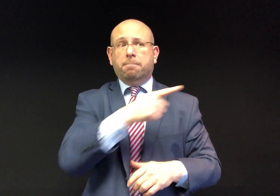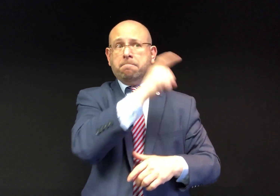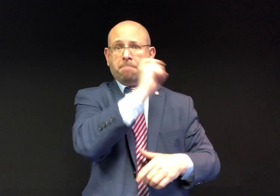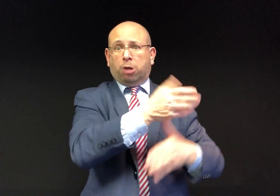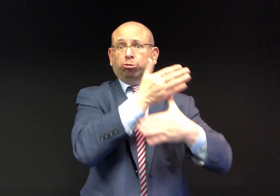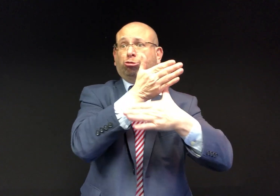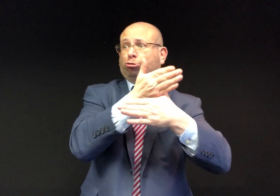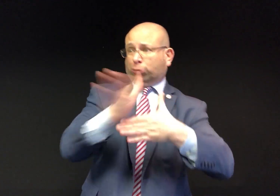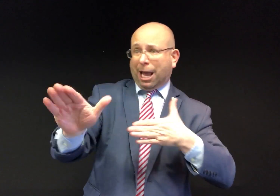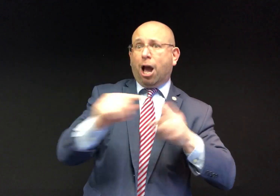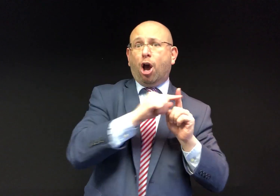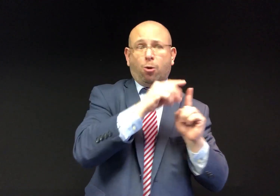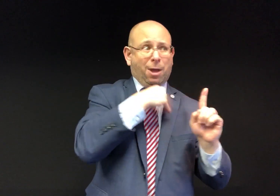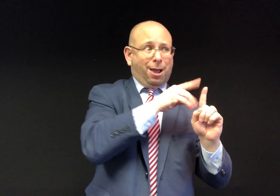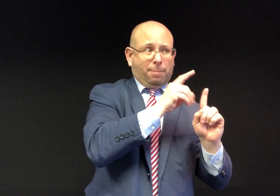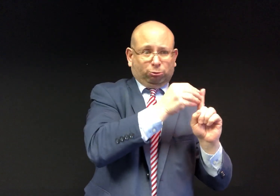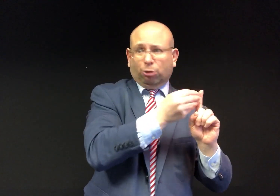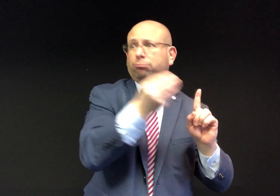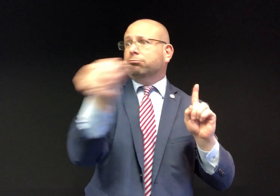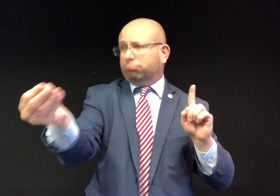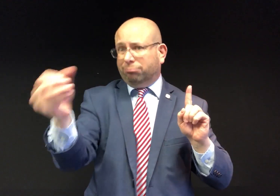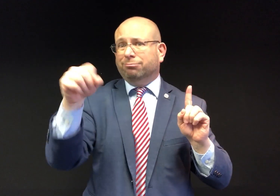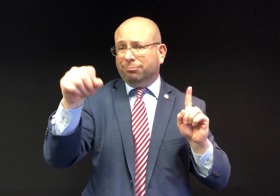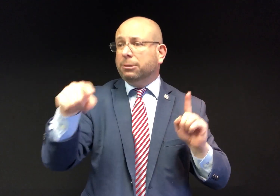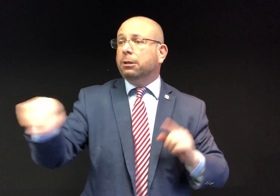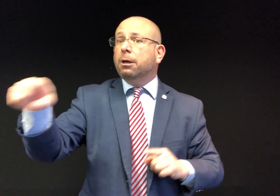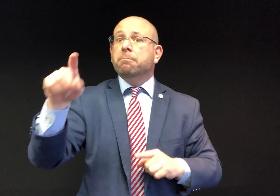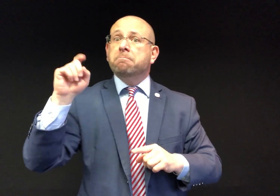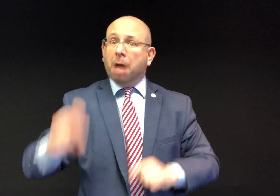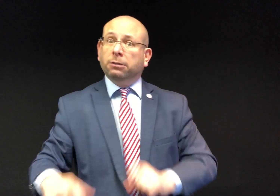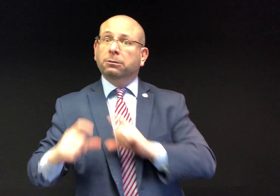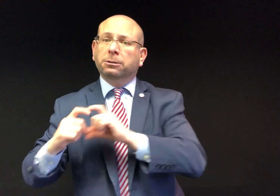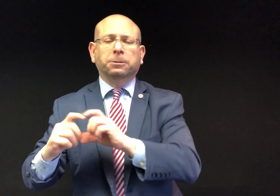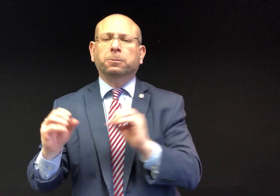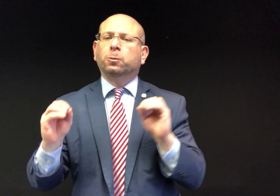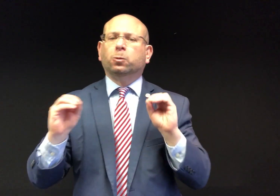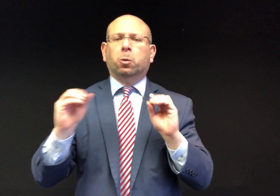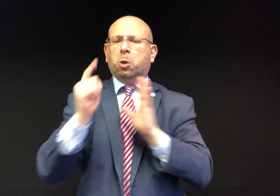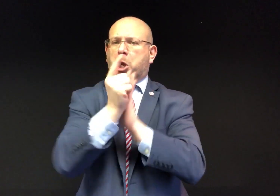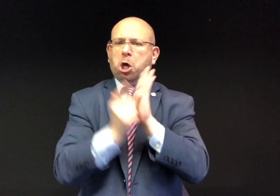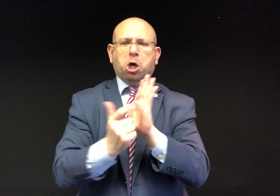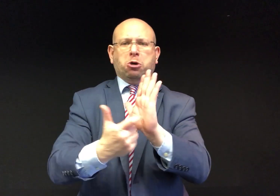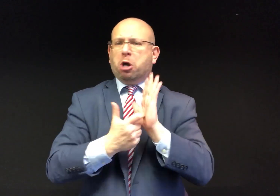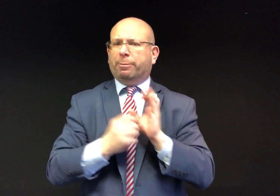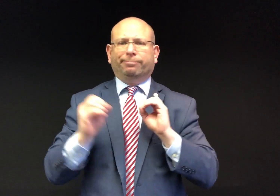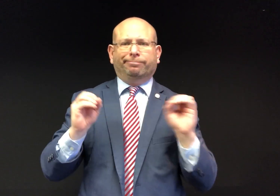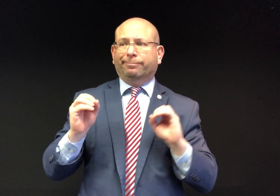Even if the White House shares their ASL feed with TV networks, the TV networks are not required to use it.